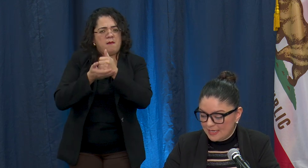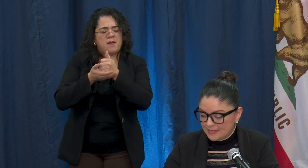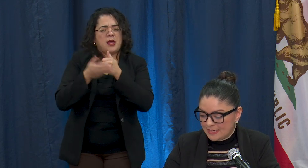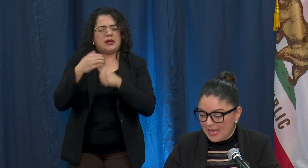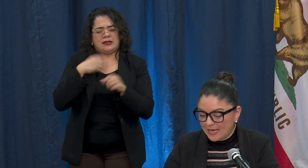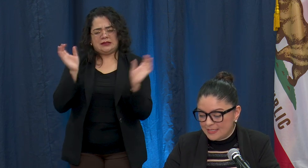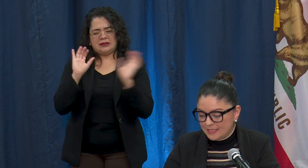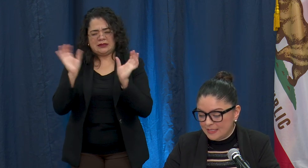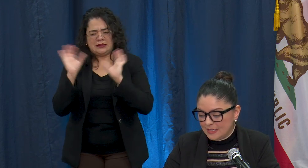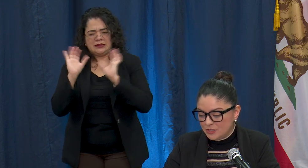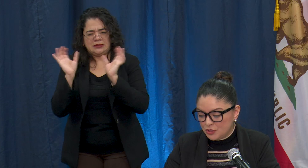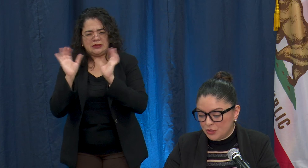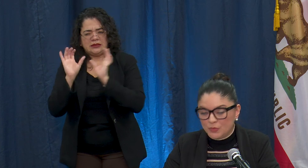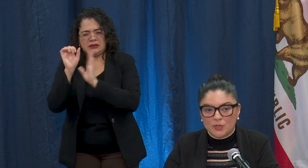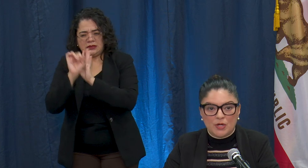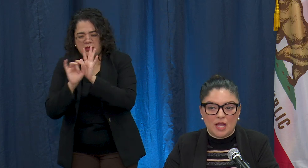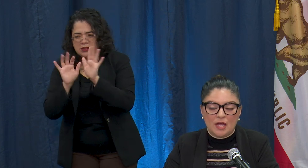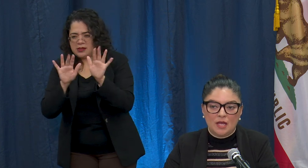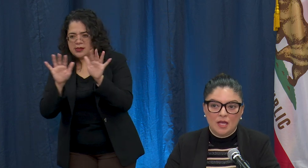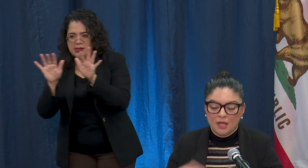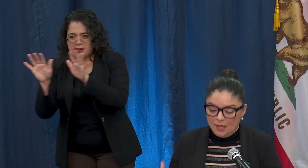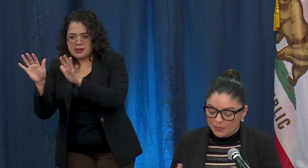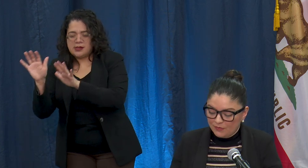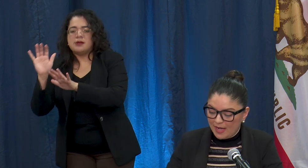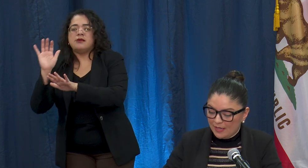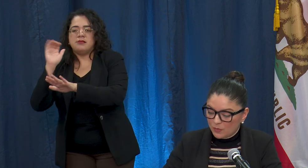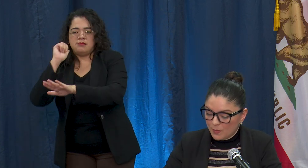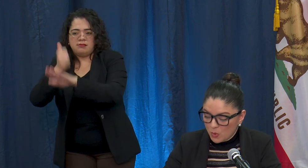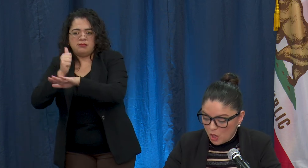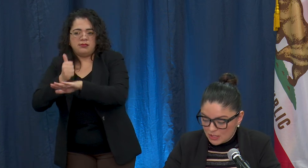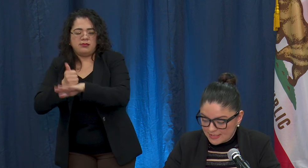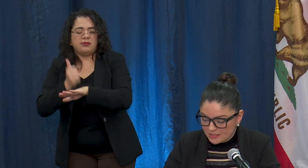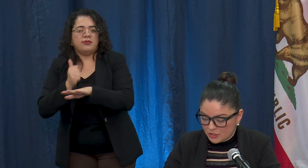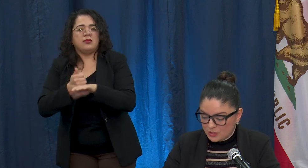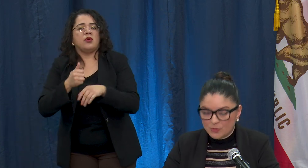has enacted and ensured that we're providing remote call centers. Were